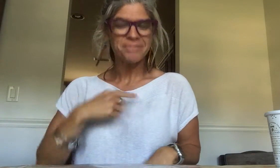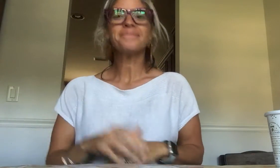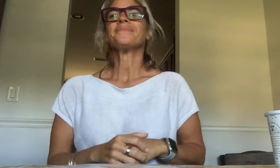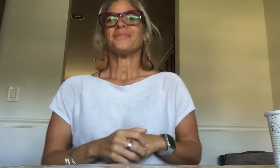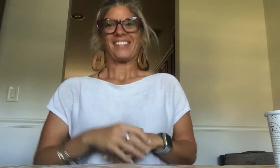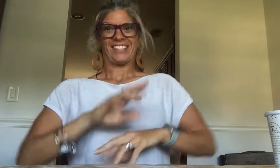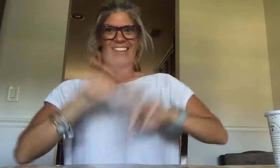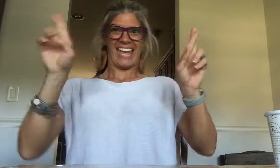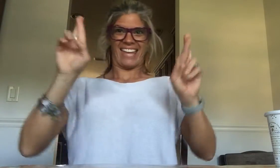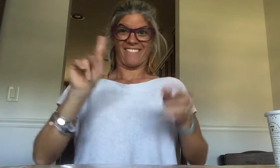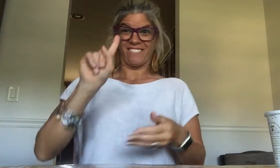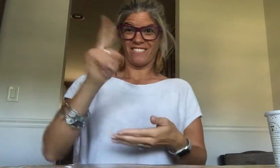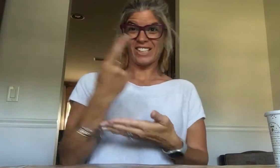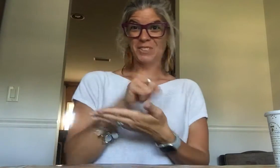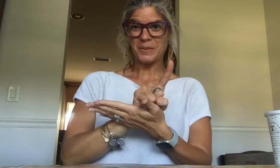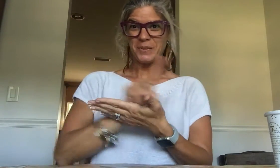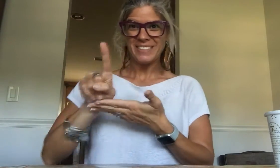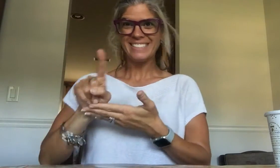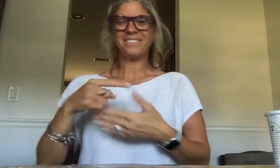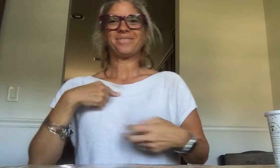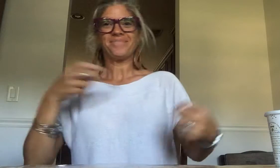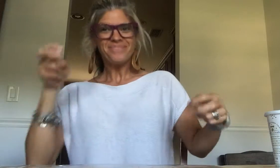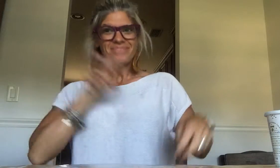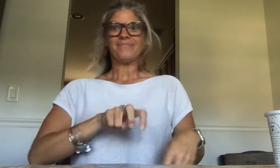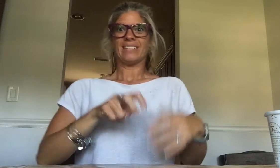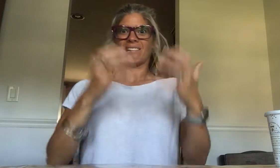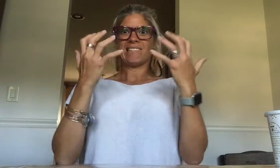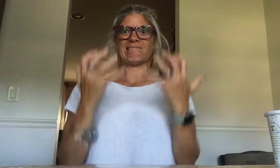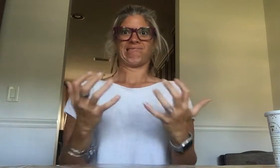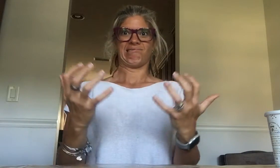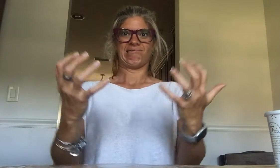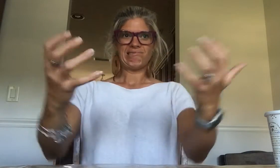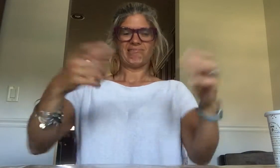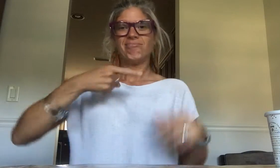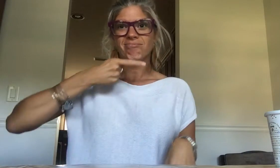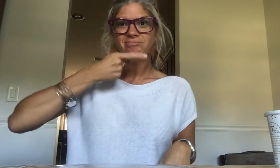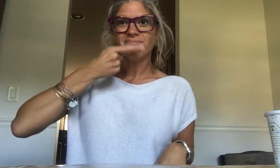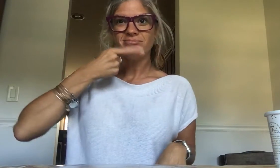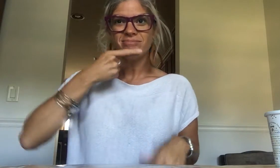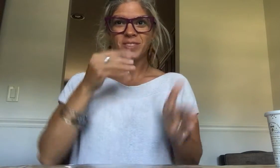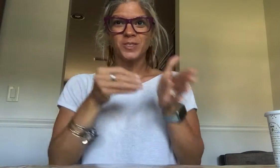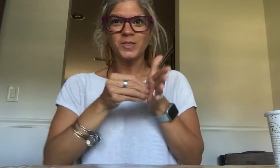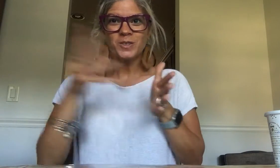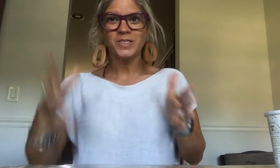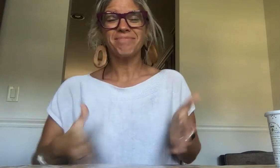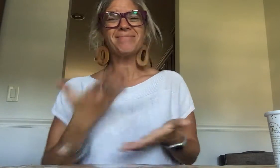I was ready and went in for my first week. I sat down at my desk and looked at the rows of hearing students.